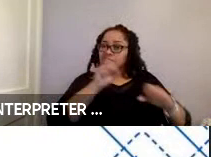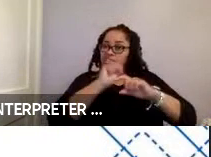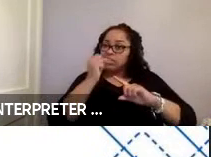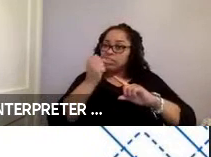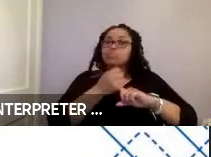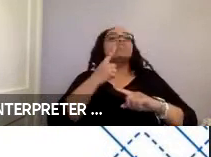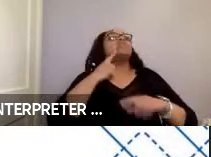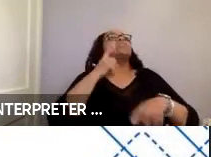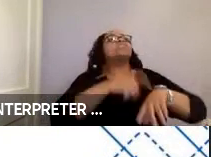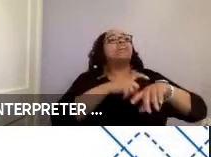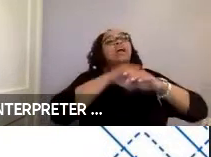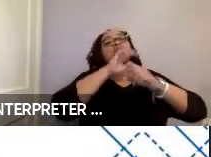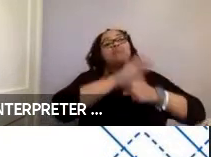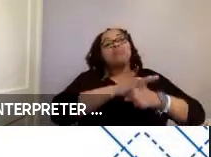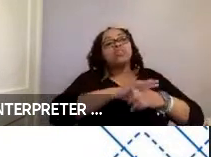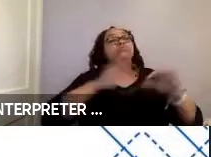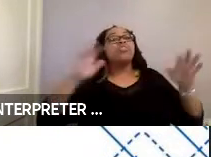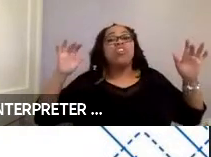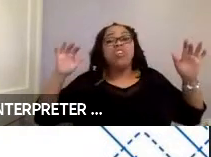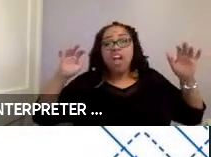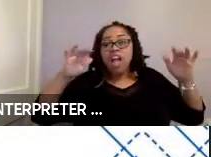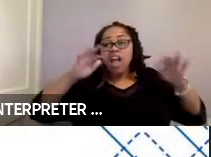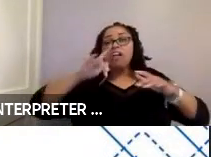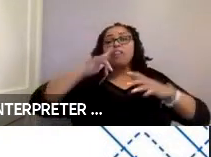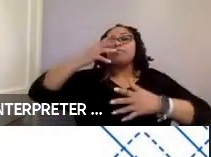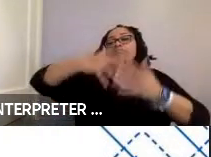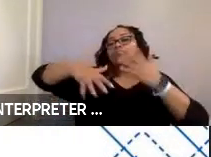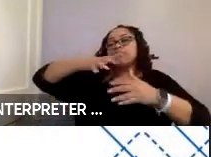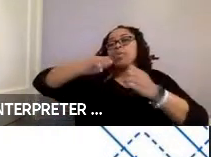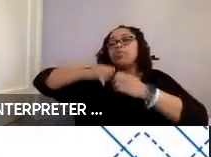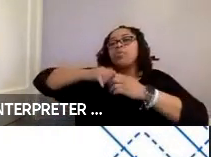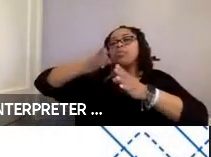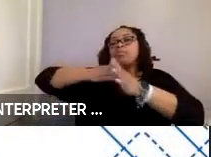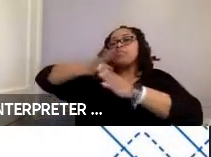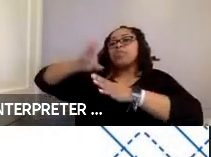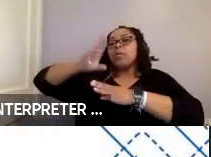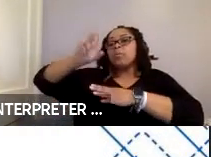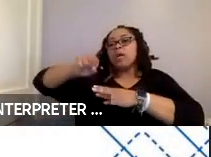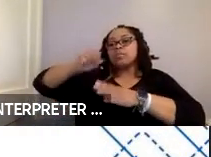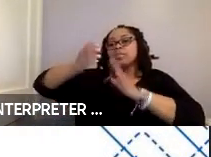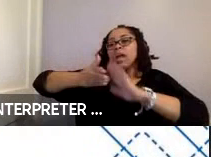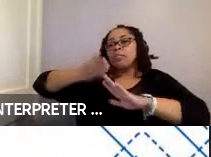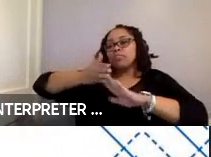time pressures, crowding, and interactions with professional bus operators. And studying